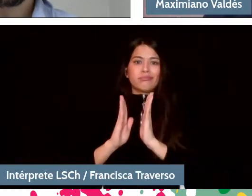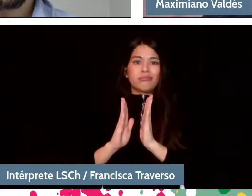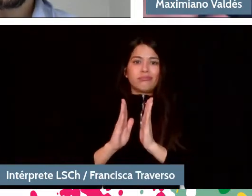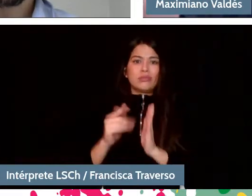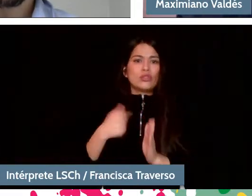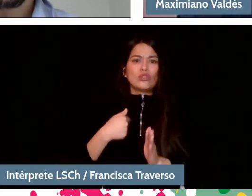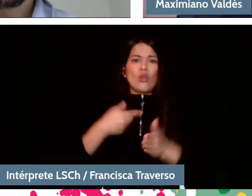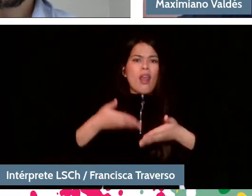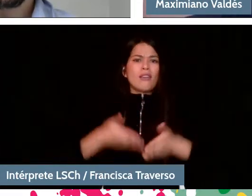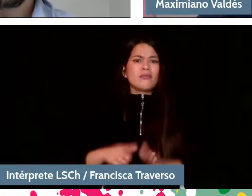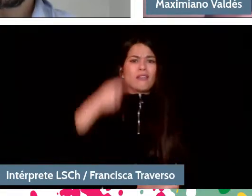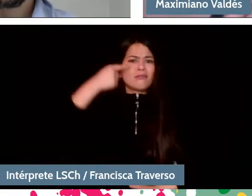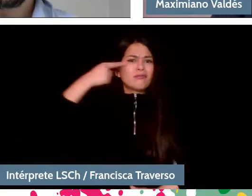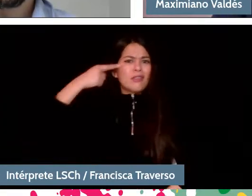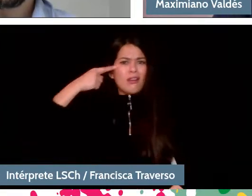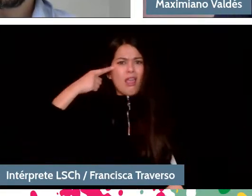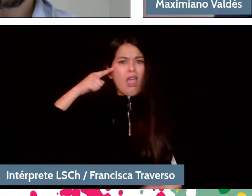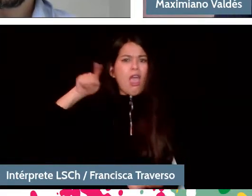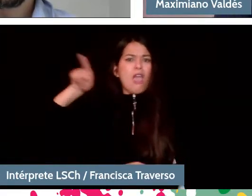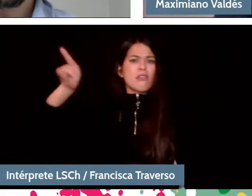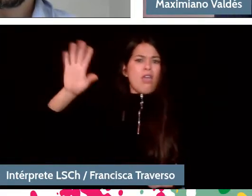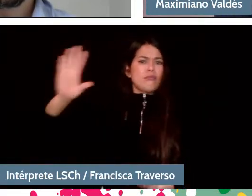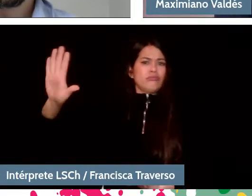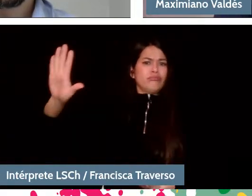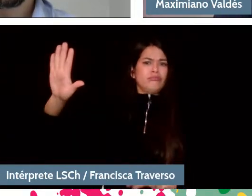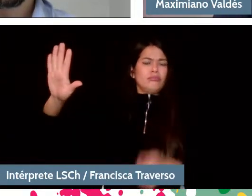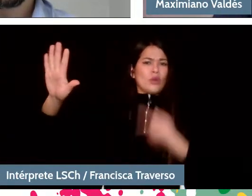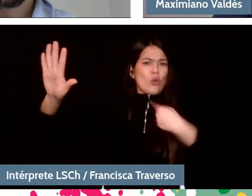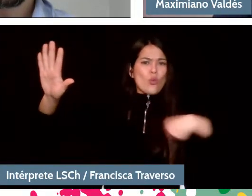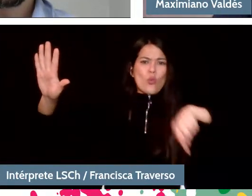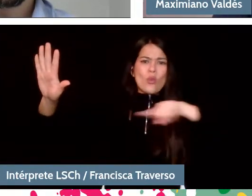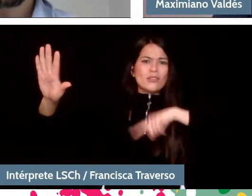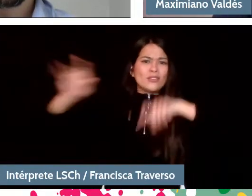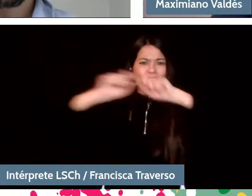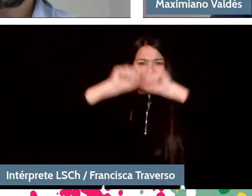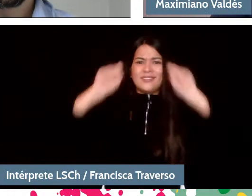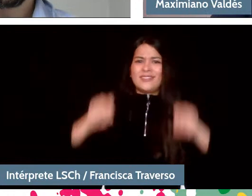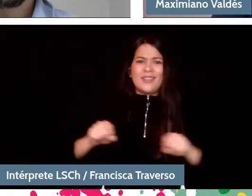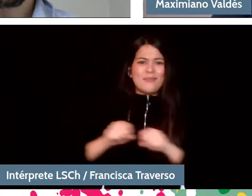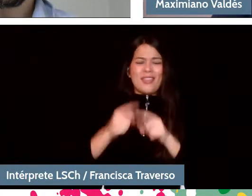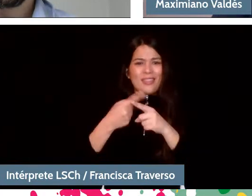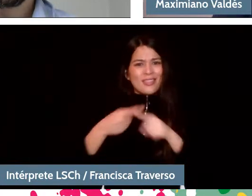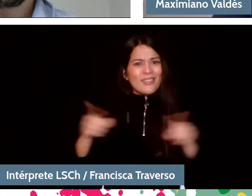There is music in China, but it does not correspond to what our system is. So, answering the question,